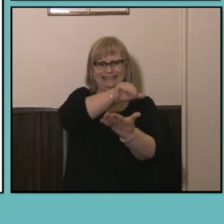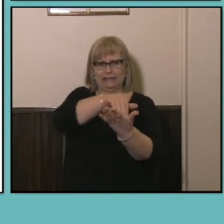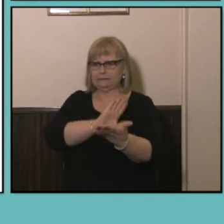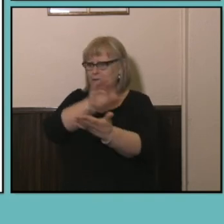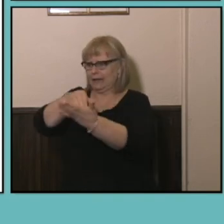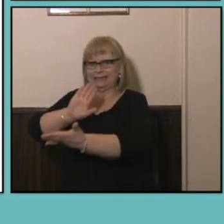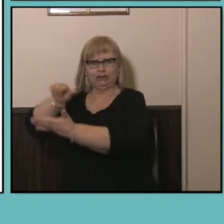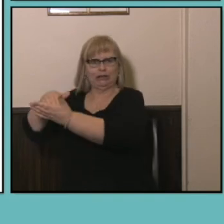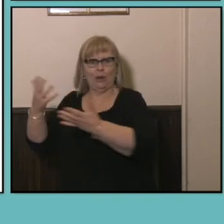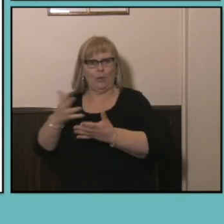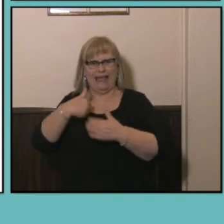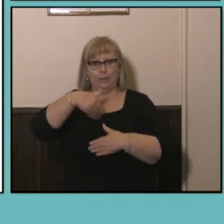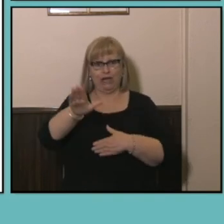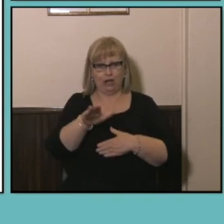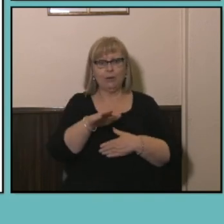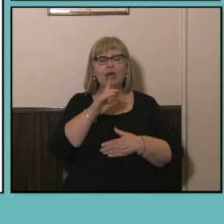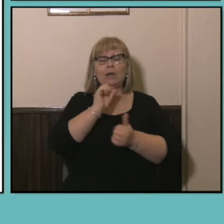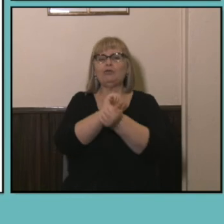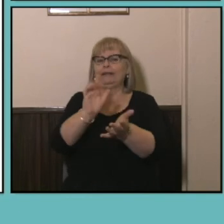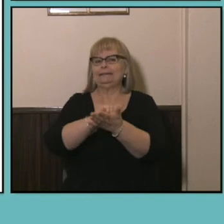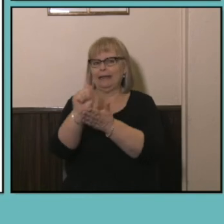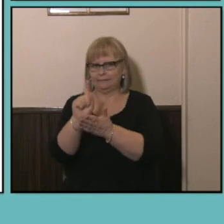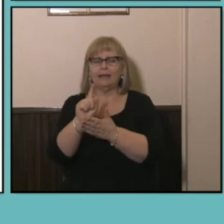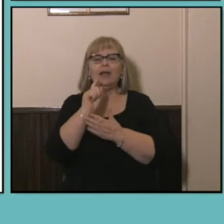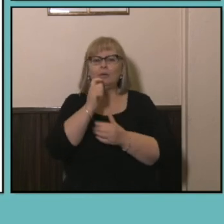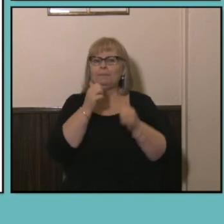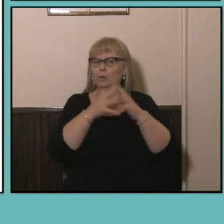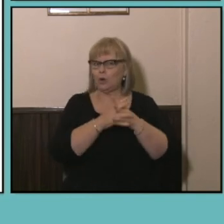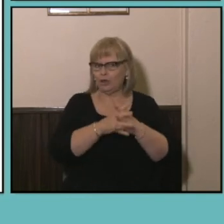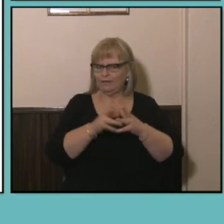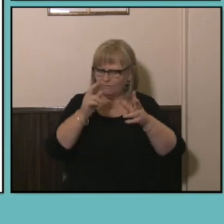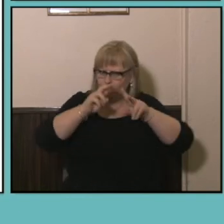release in the new year is a valuable resource for the analysis of, and